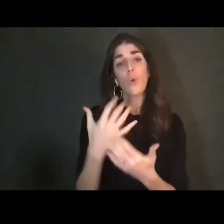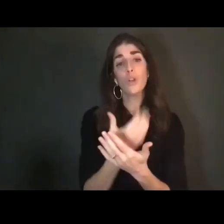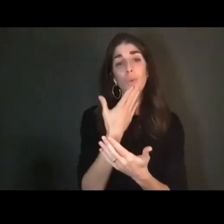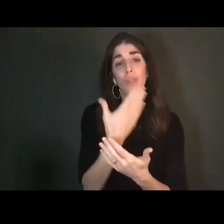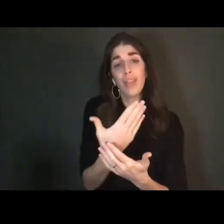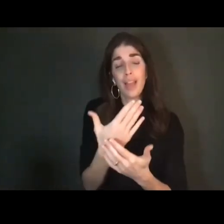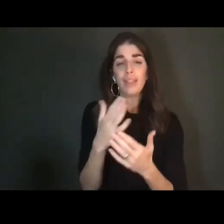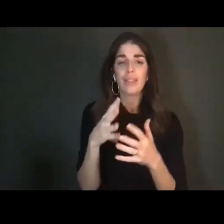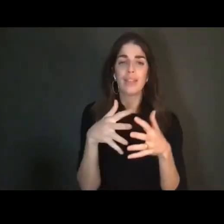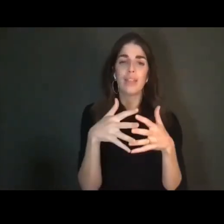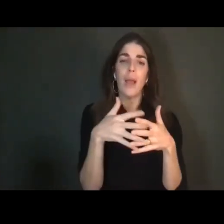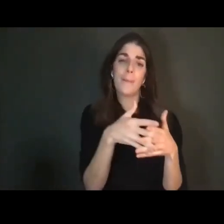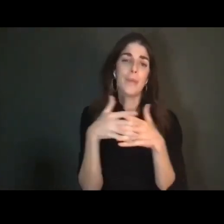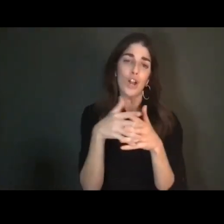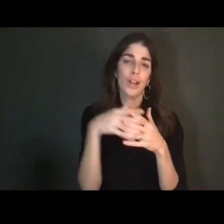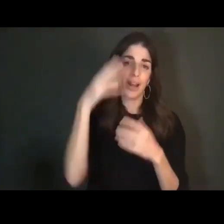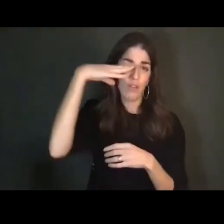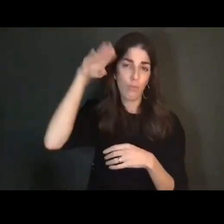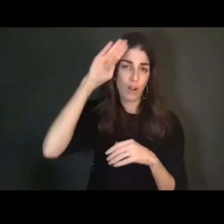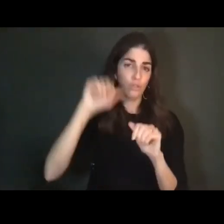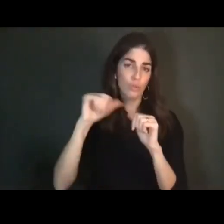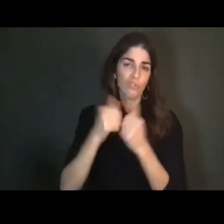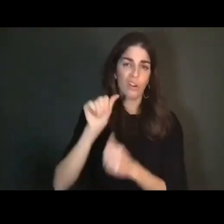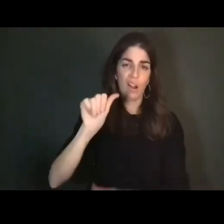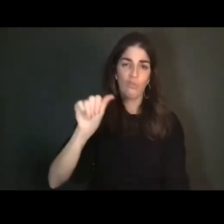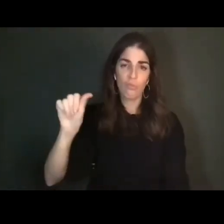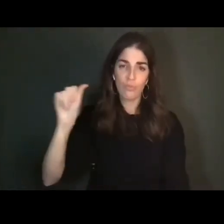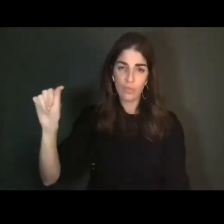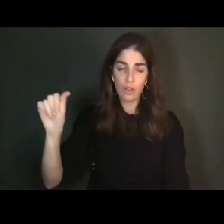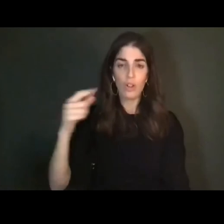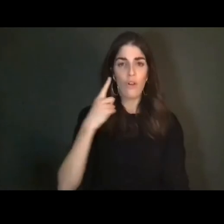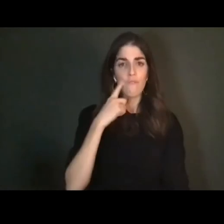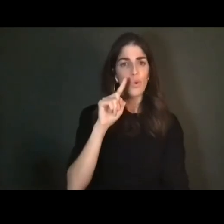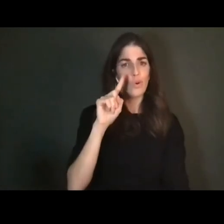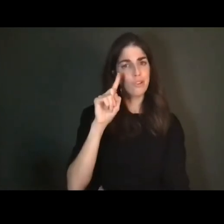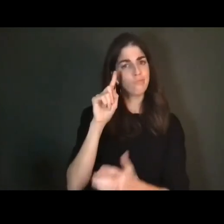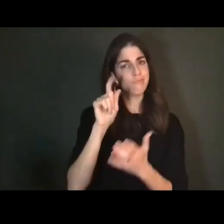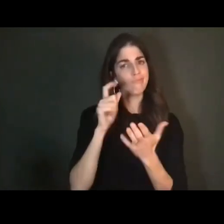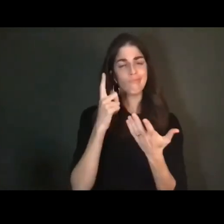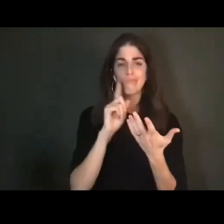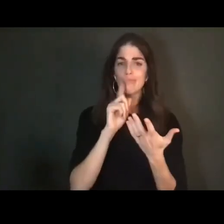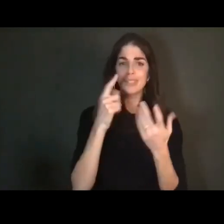Anthropological Association for marking the 30th Anniversary of the Americans with Disabilities